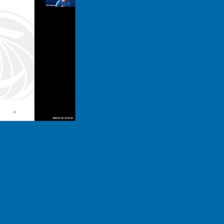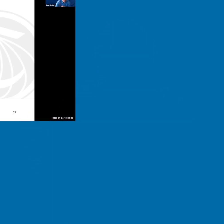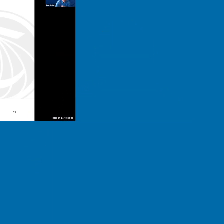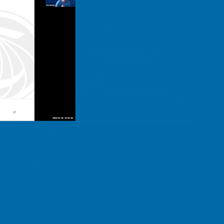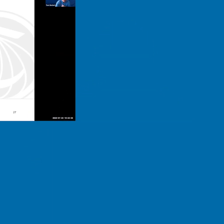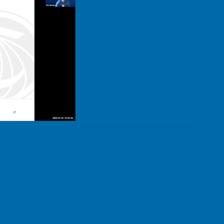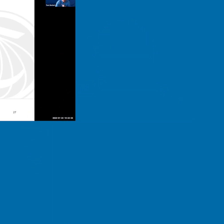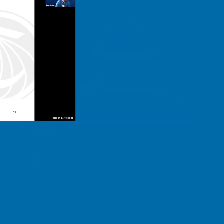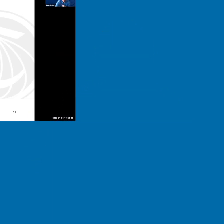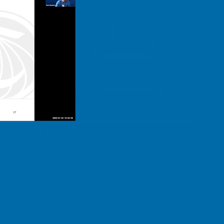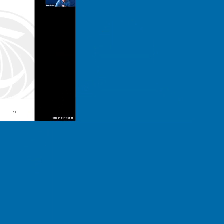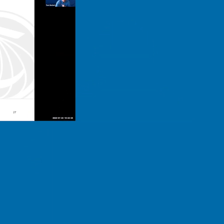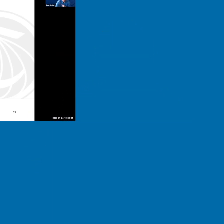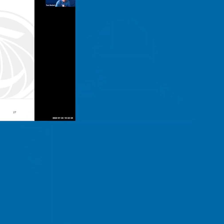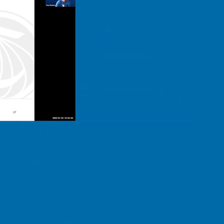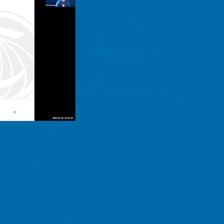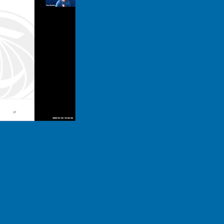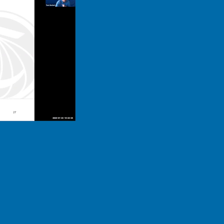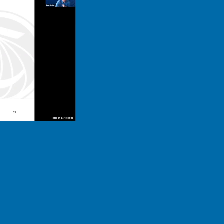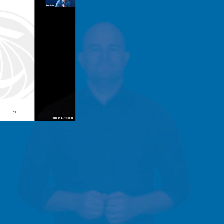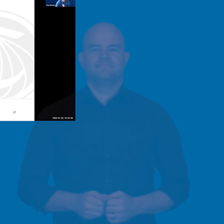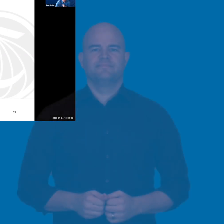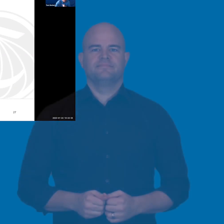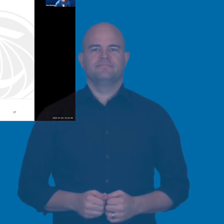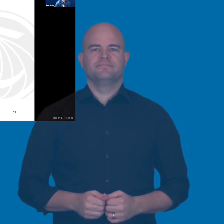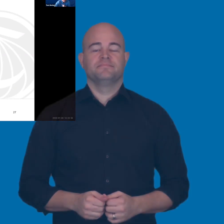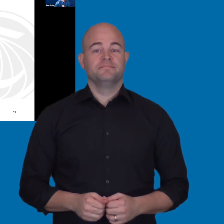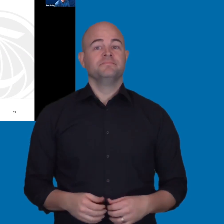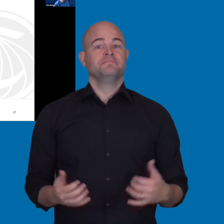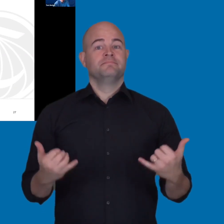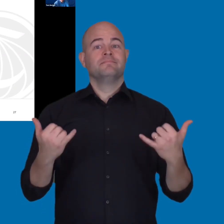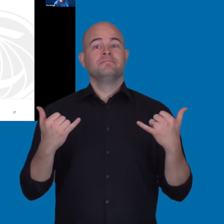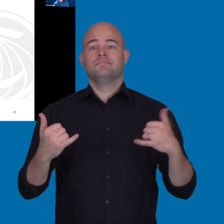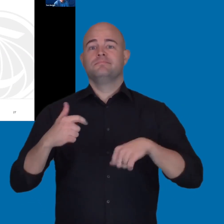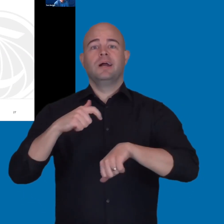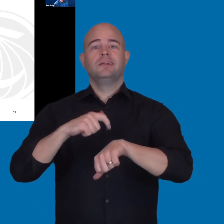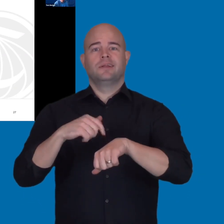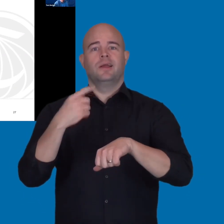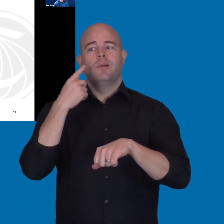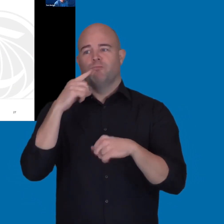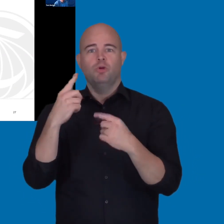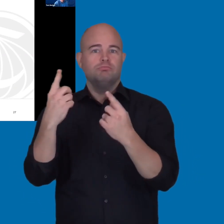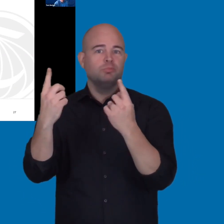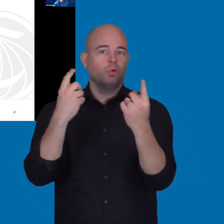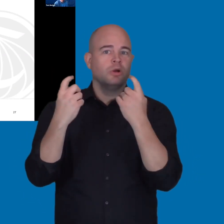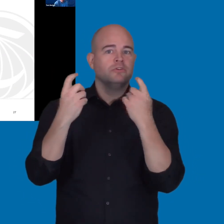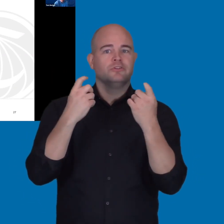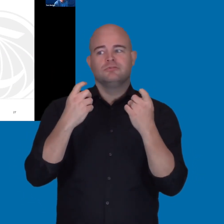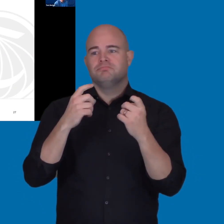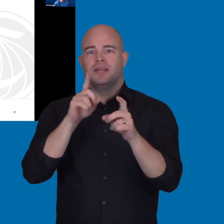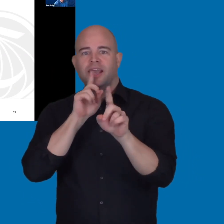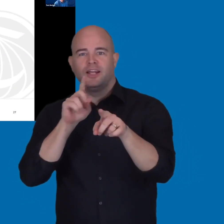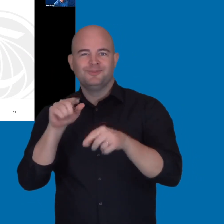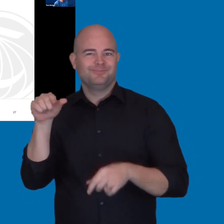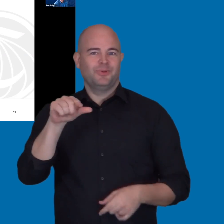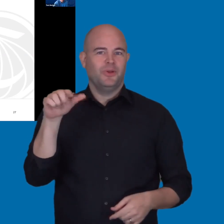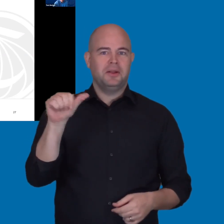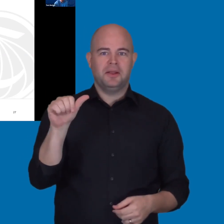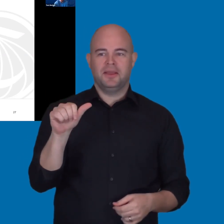So, with that, we are to our questions and answer. Are there any questions?